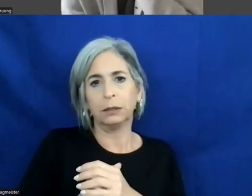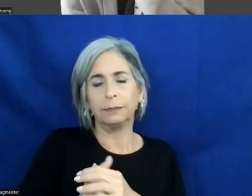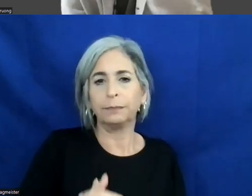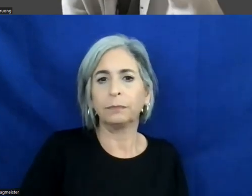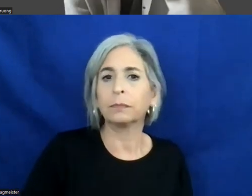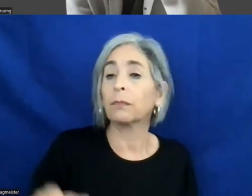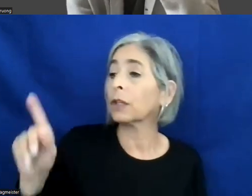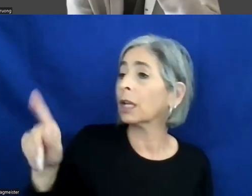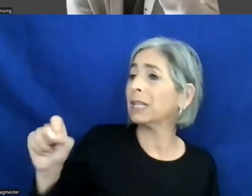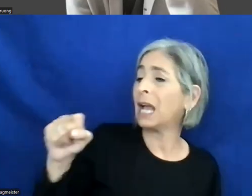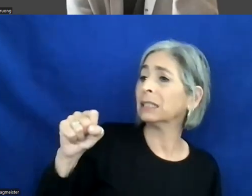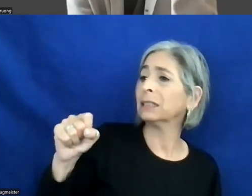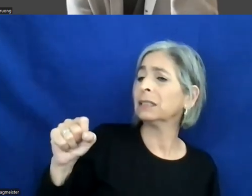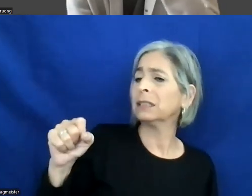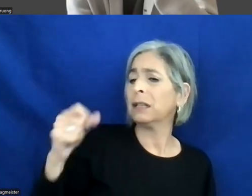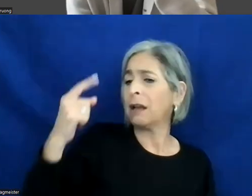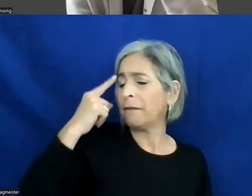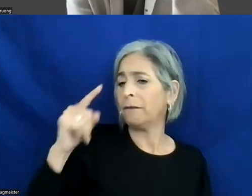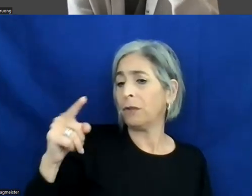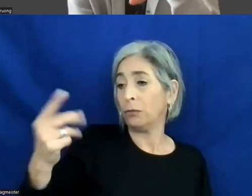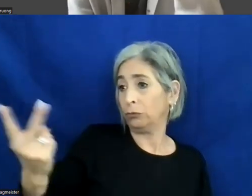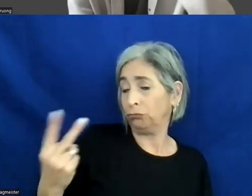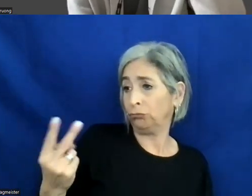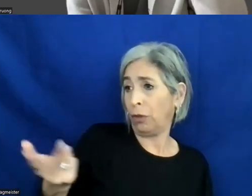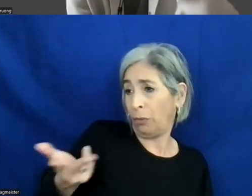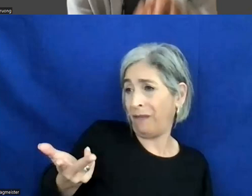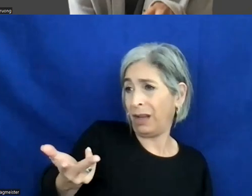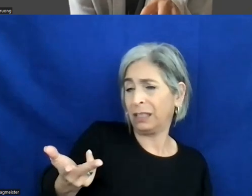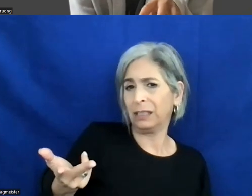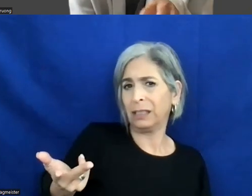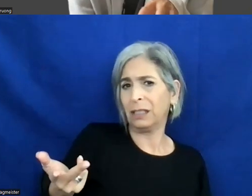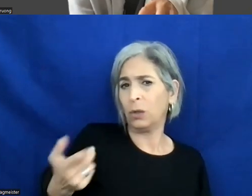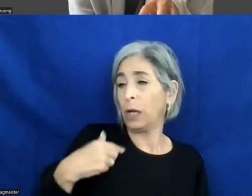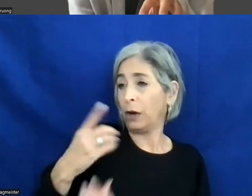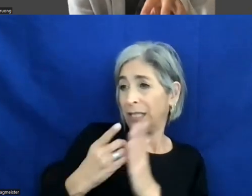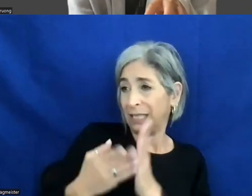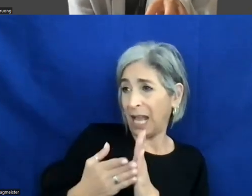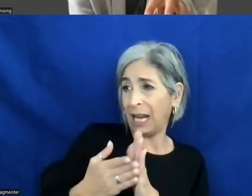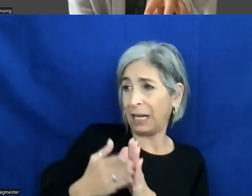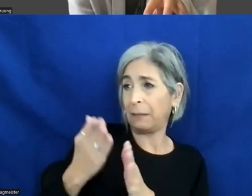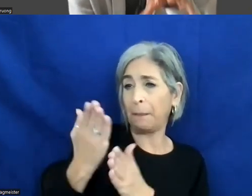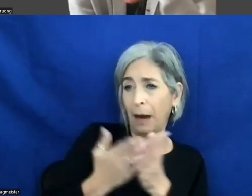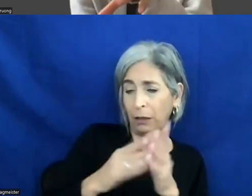For Saniya Yadav and I and Mitali Kamat, we're on the design side and we